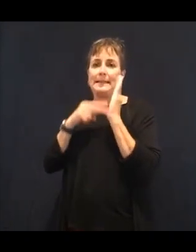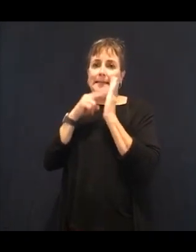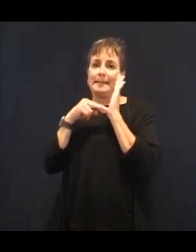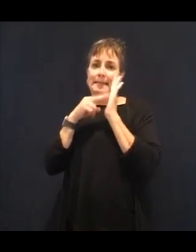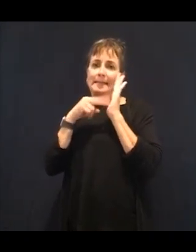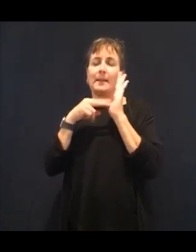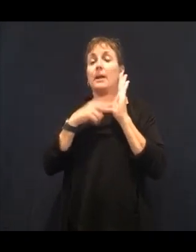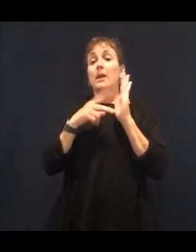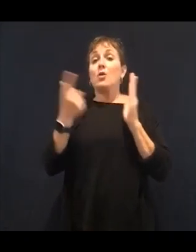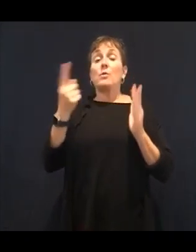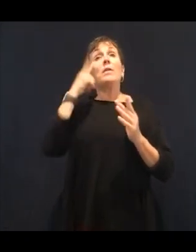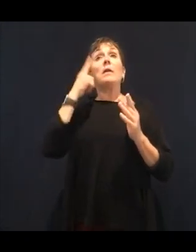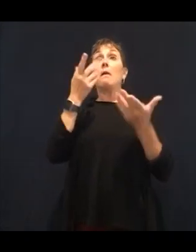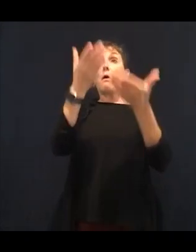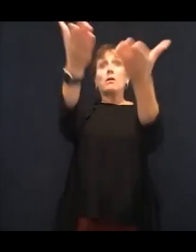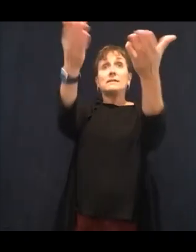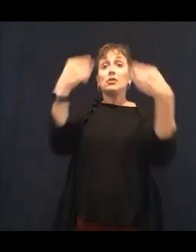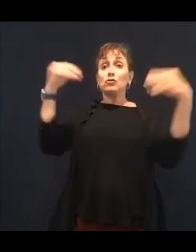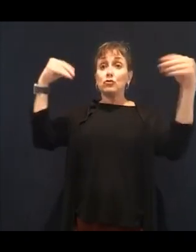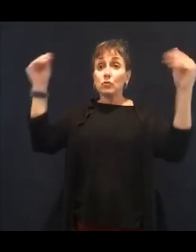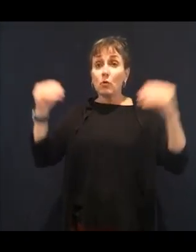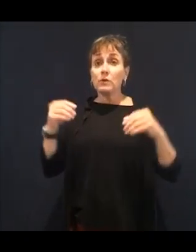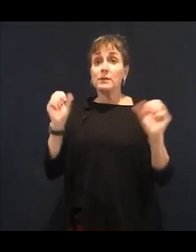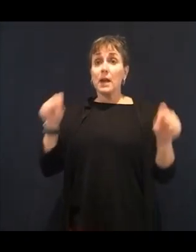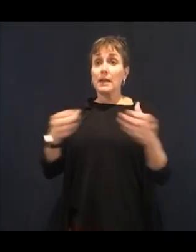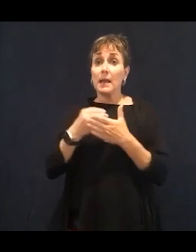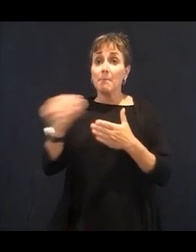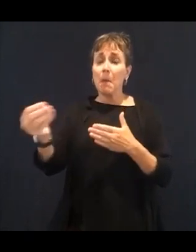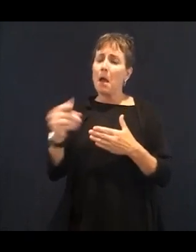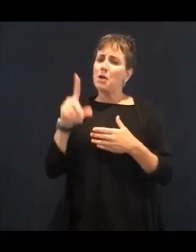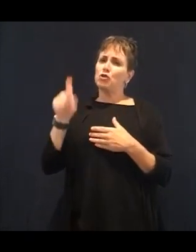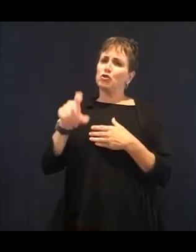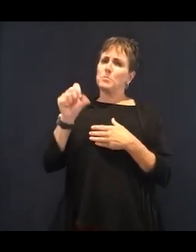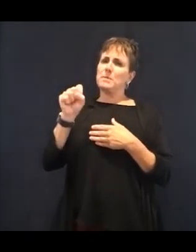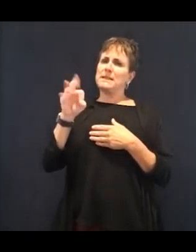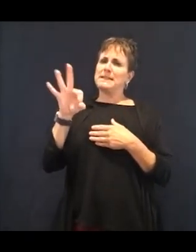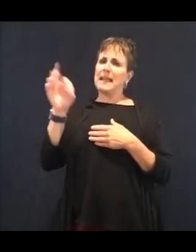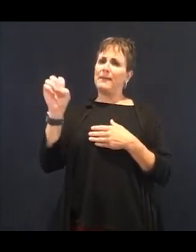out there and it's OK. That is not the truth. They do not do